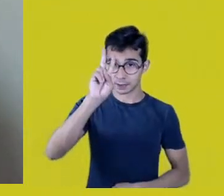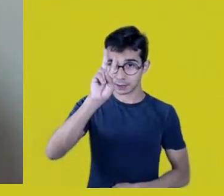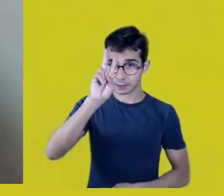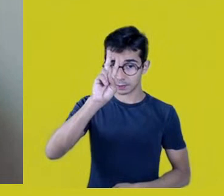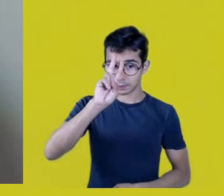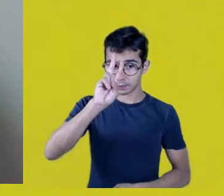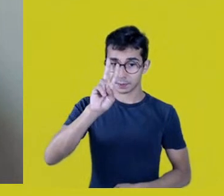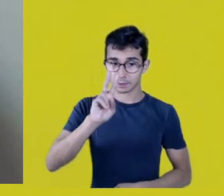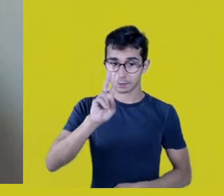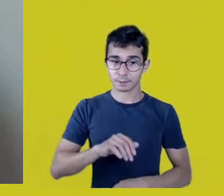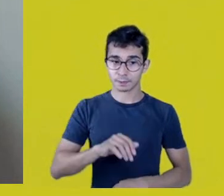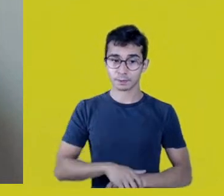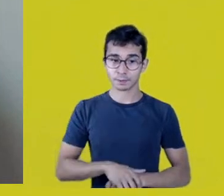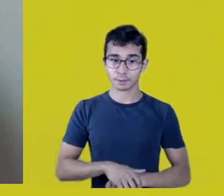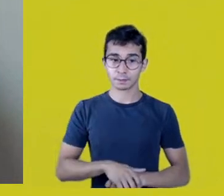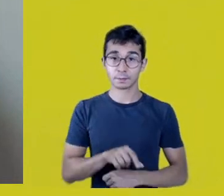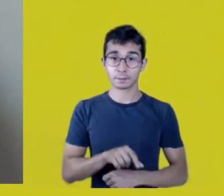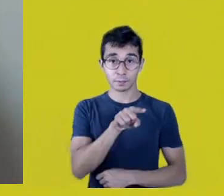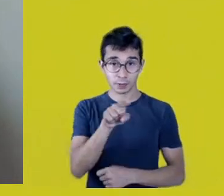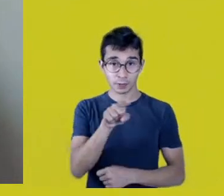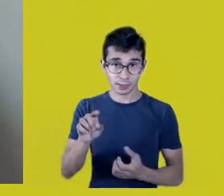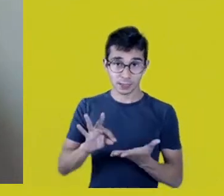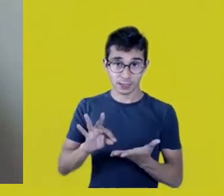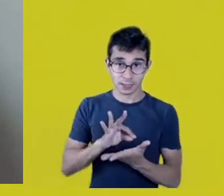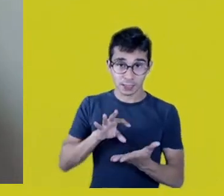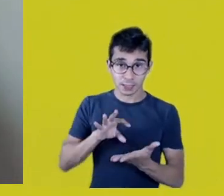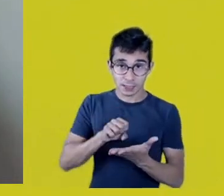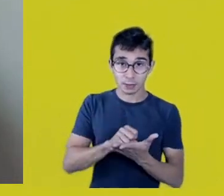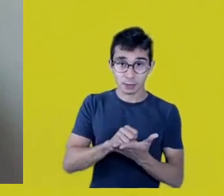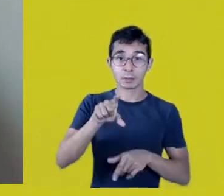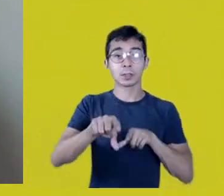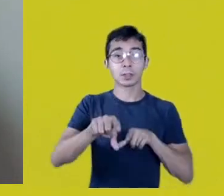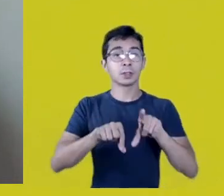that following Opening the Yards is required,